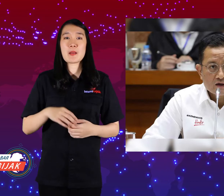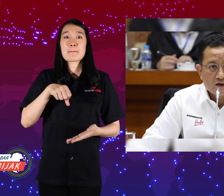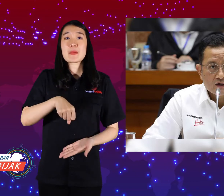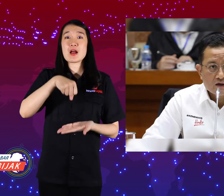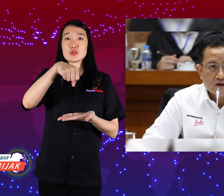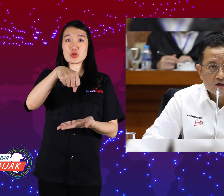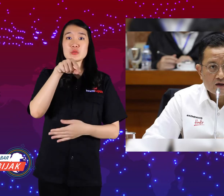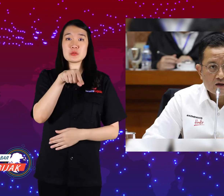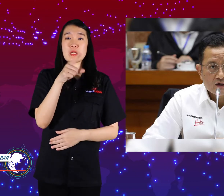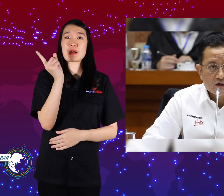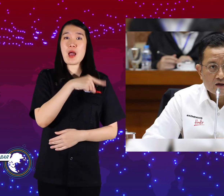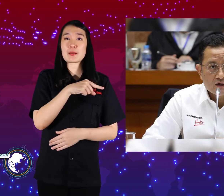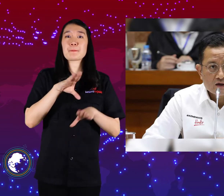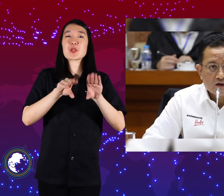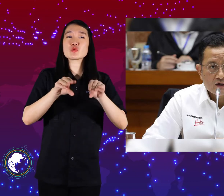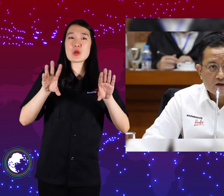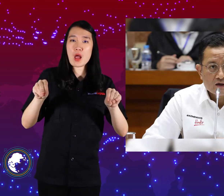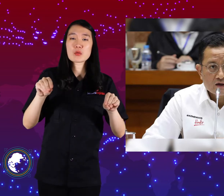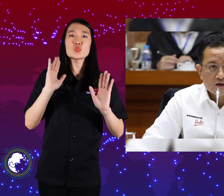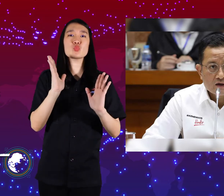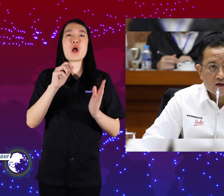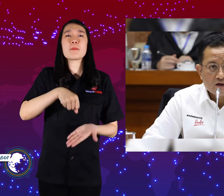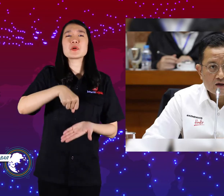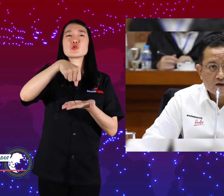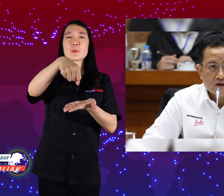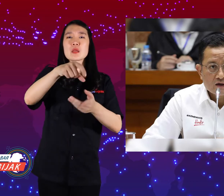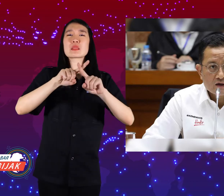The social assistance is a donation from various companies.